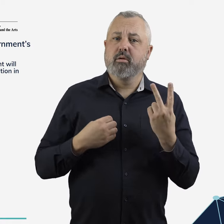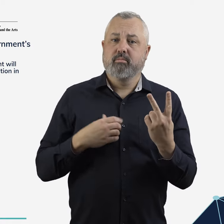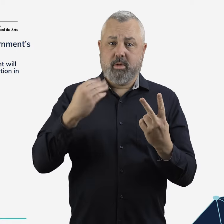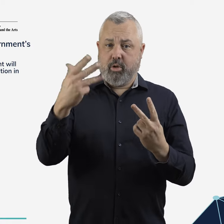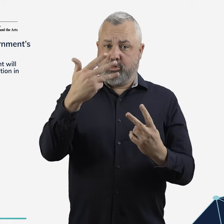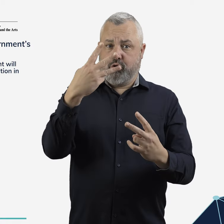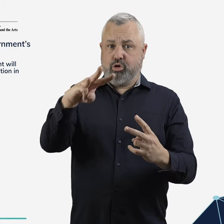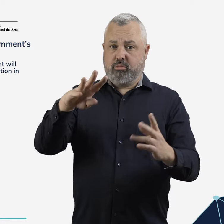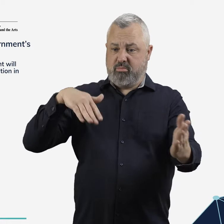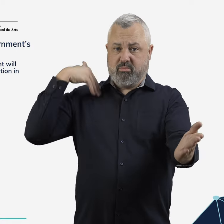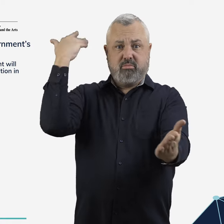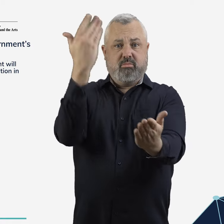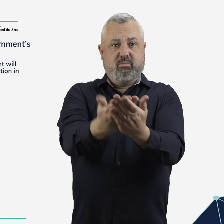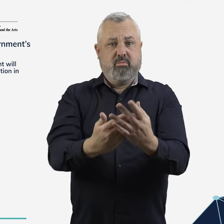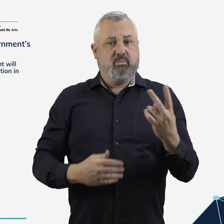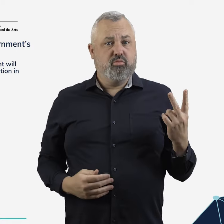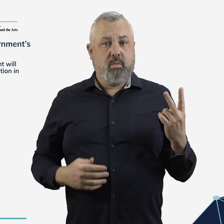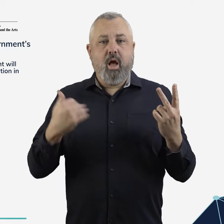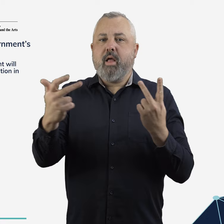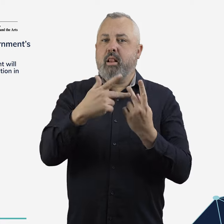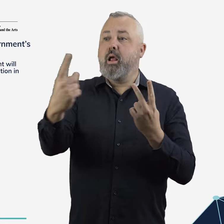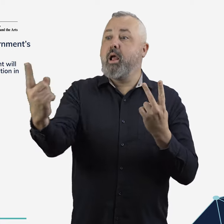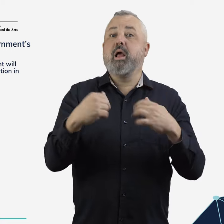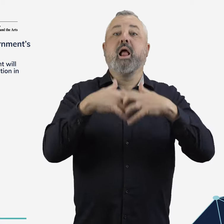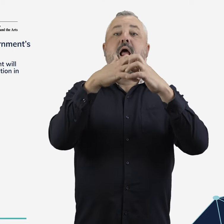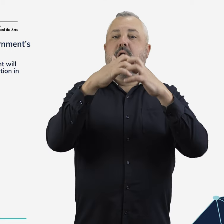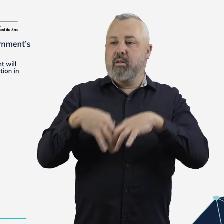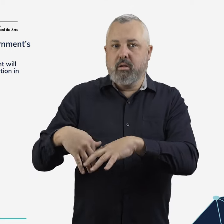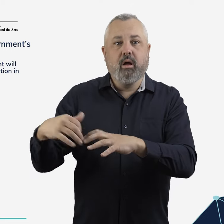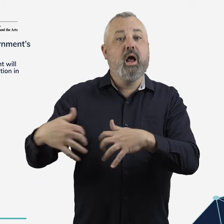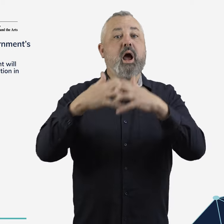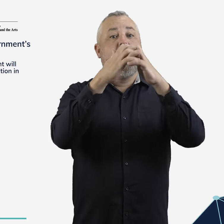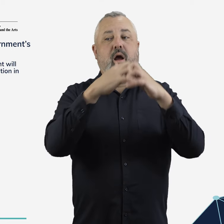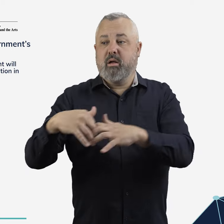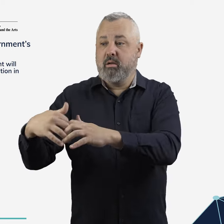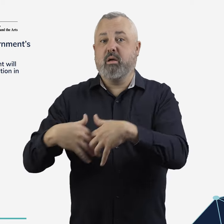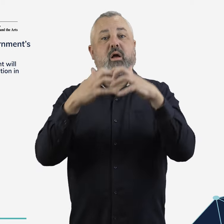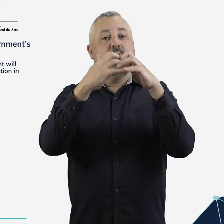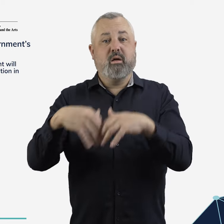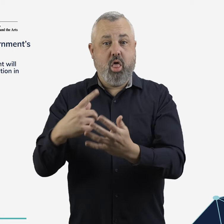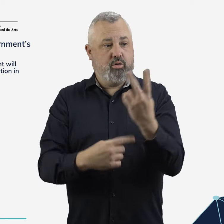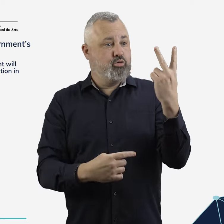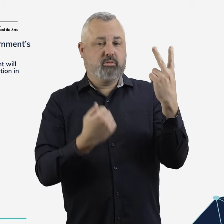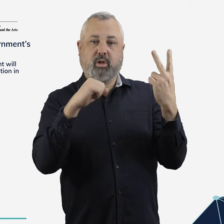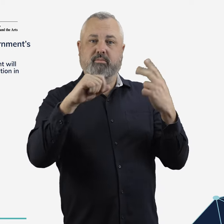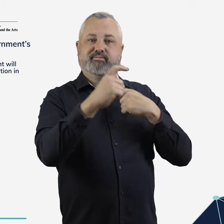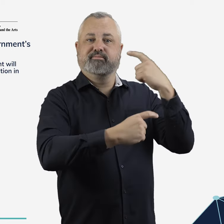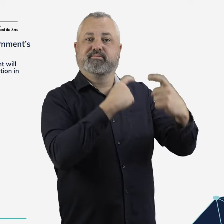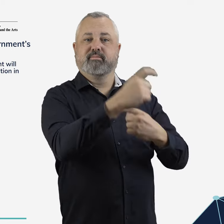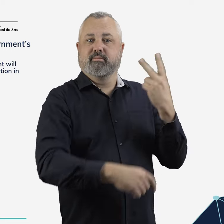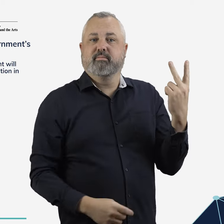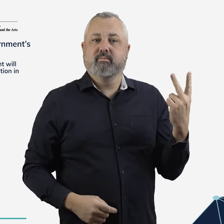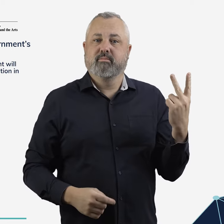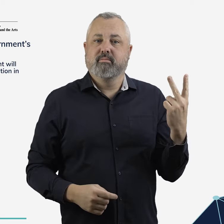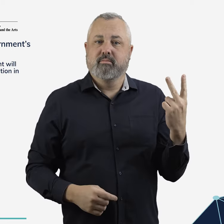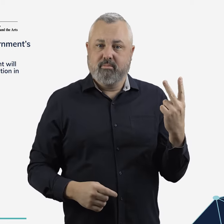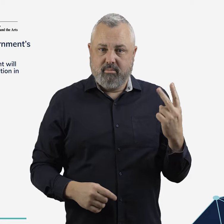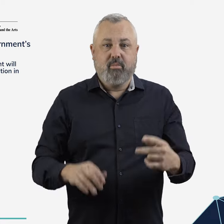Australia has consistently had only 2 major carriers since the 1930s.